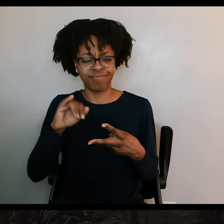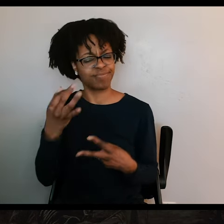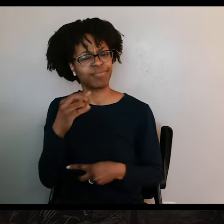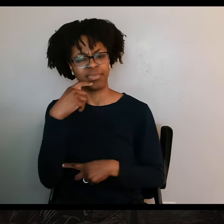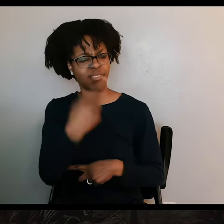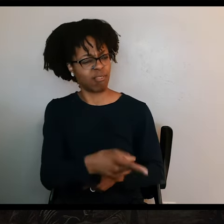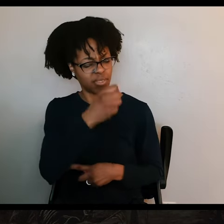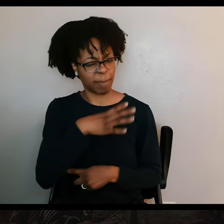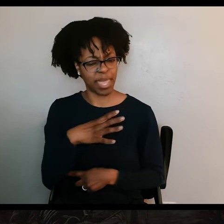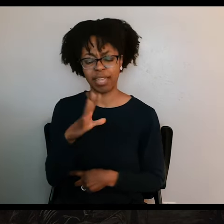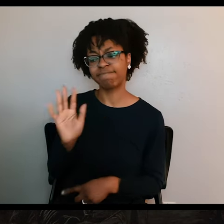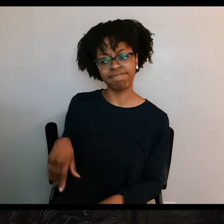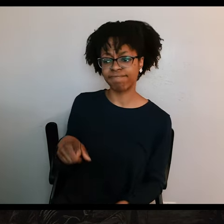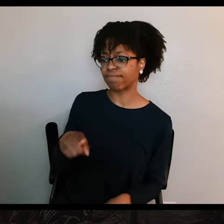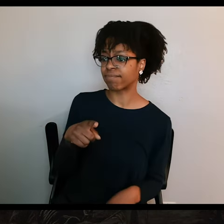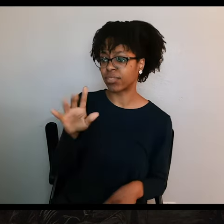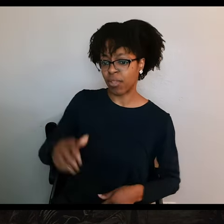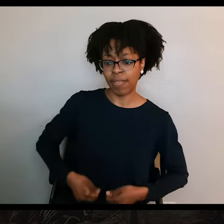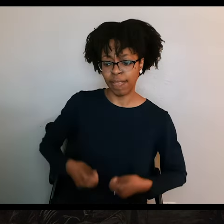And so it isn't clear if Fannin simply misunderstood the deal.